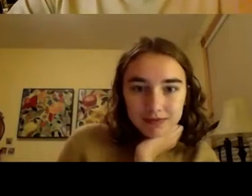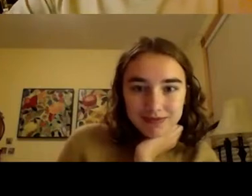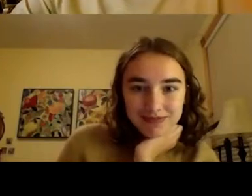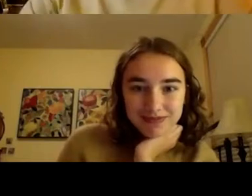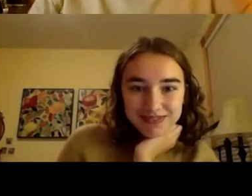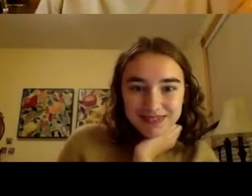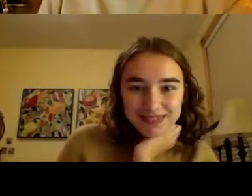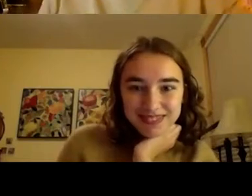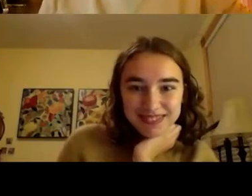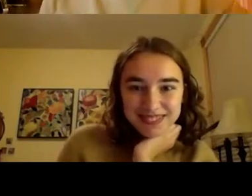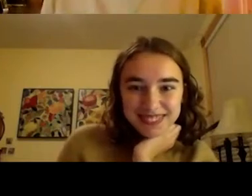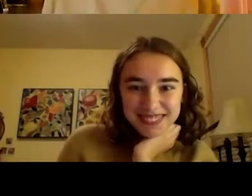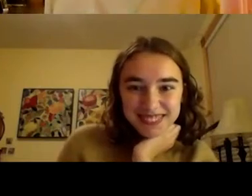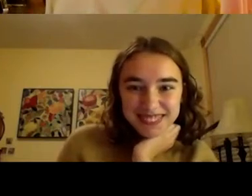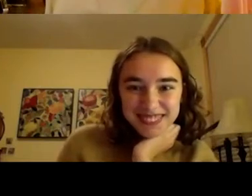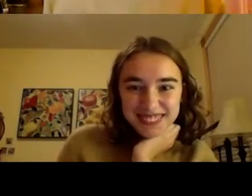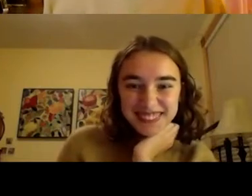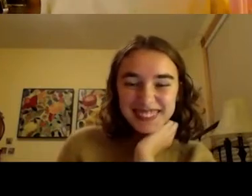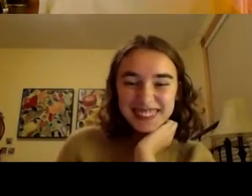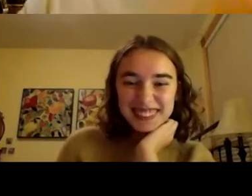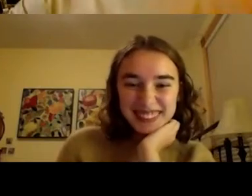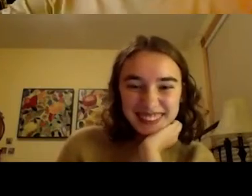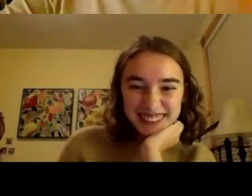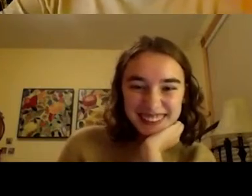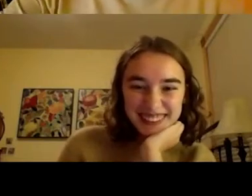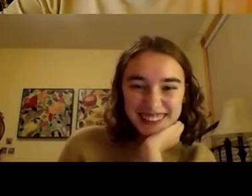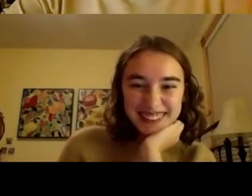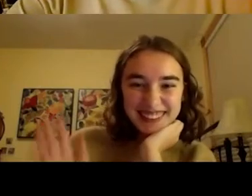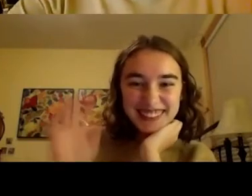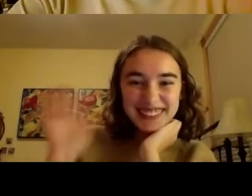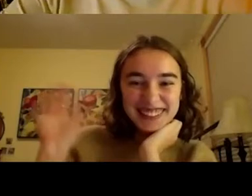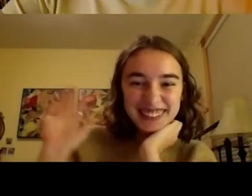Hello, I landed my page. My name is Jeff Erickson. I visited